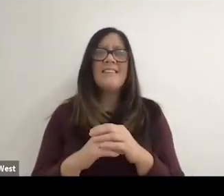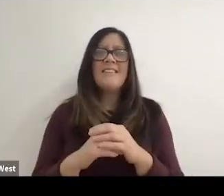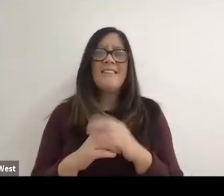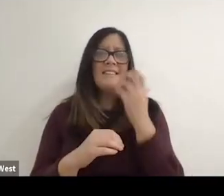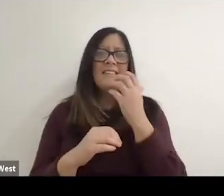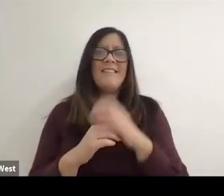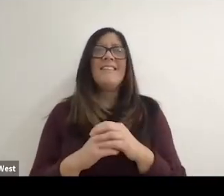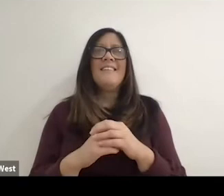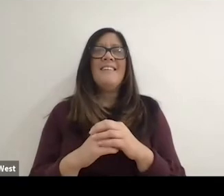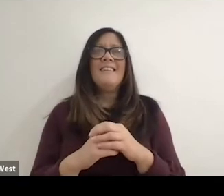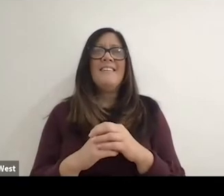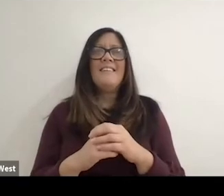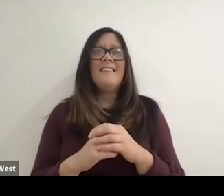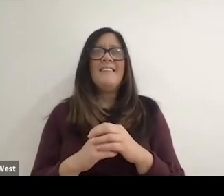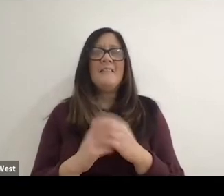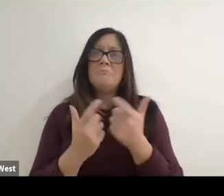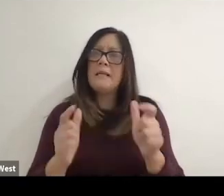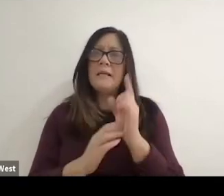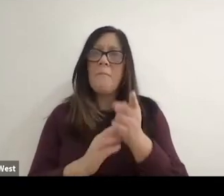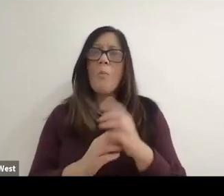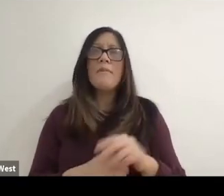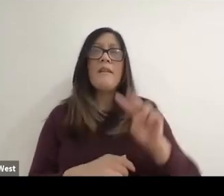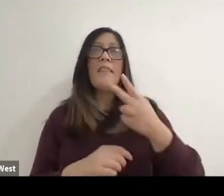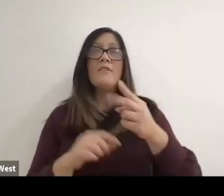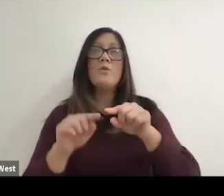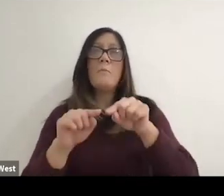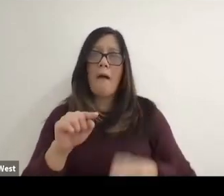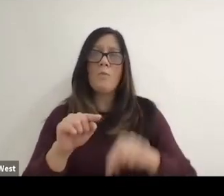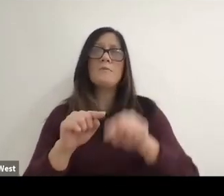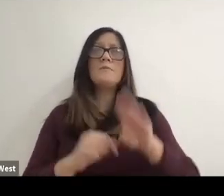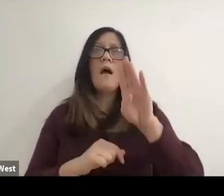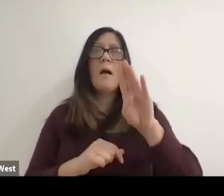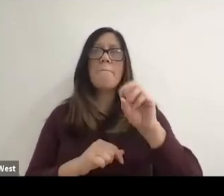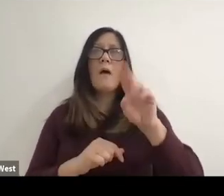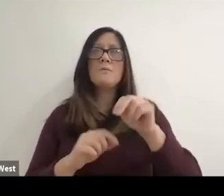but when the two bounce rule was officially became part of the